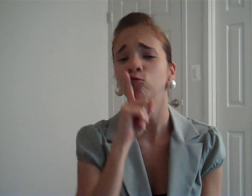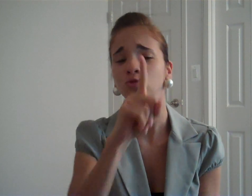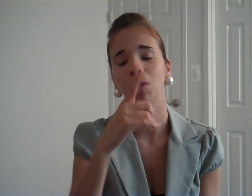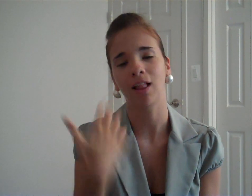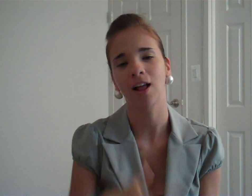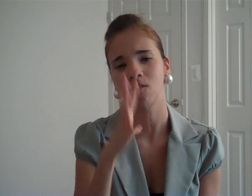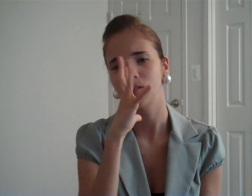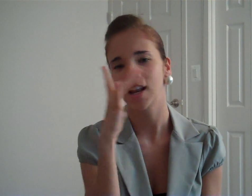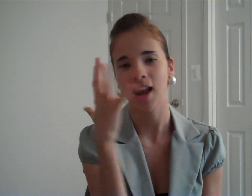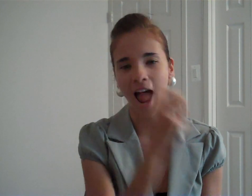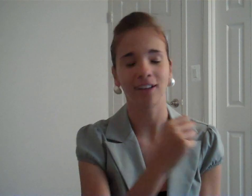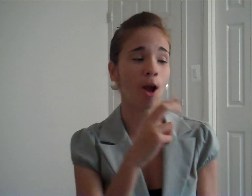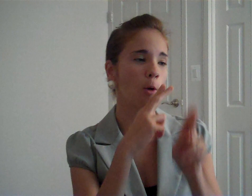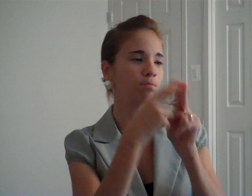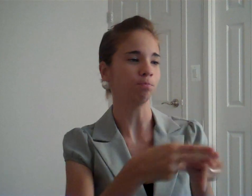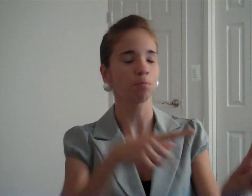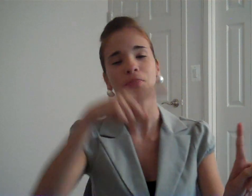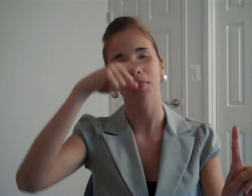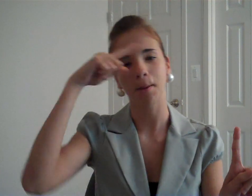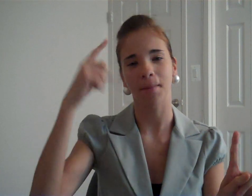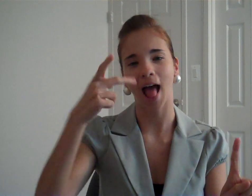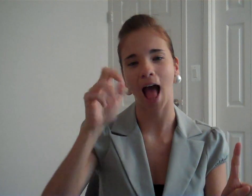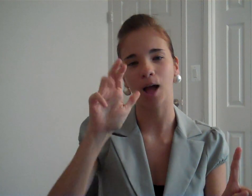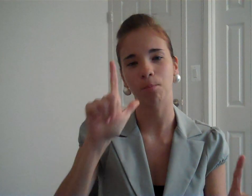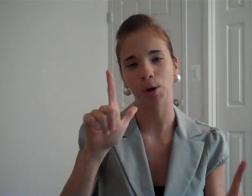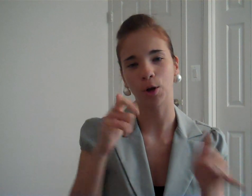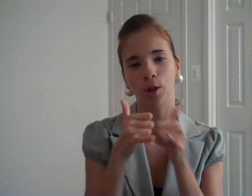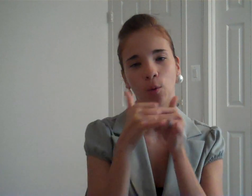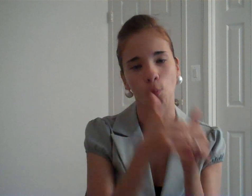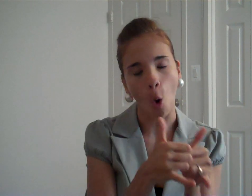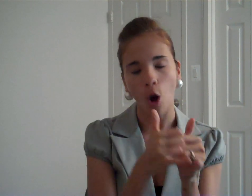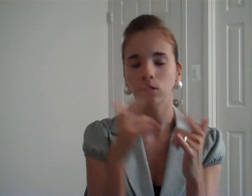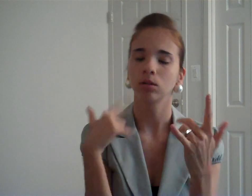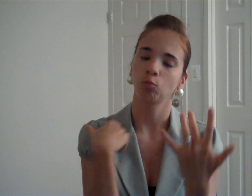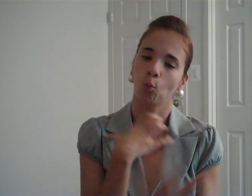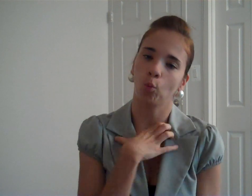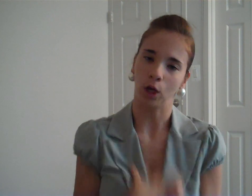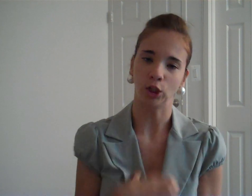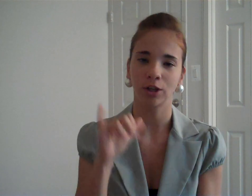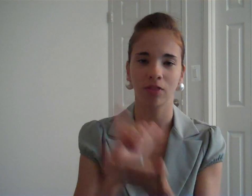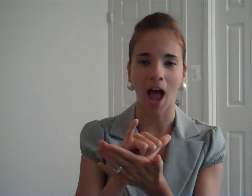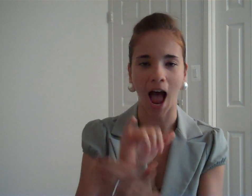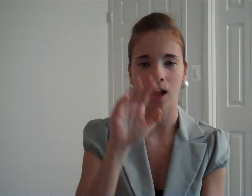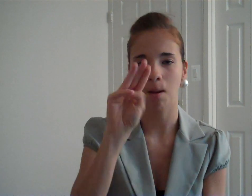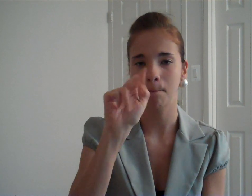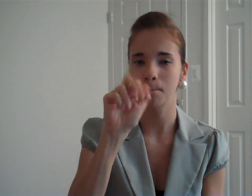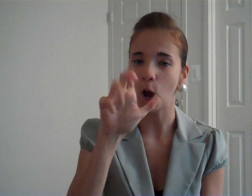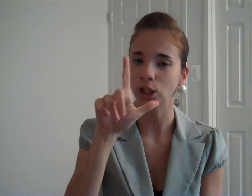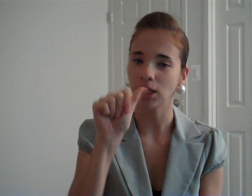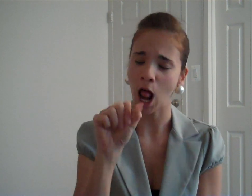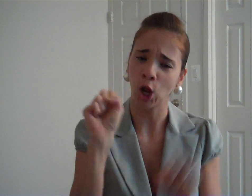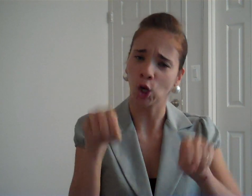It is truly fascinating. Hence, the Black Pearl Award. I wholeheartedly wish that Marcella could